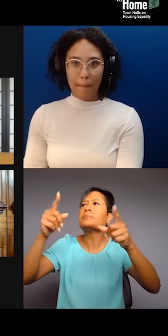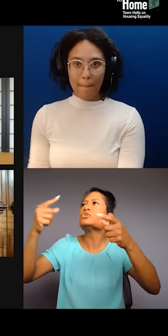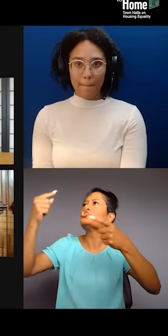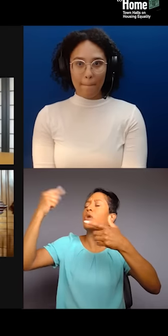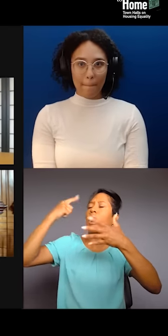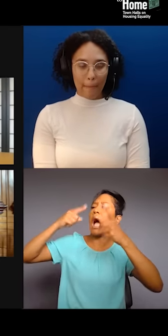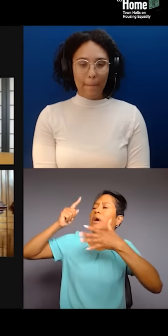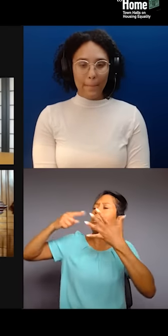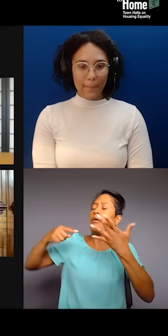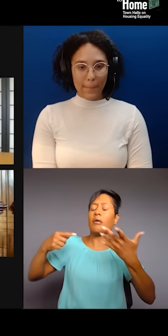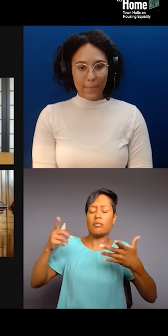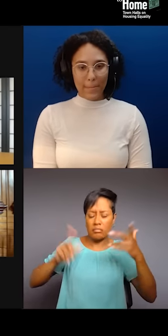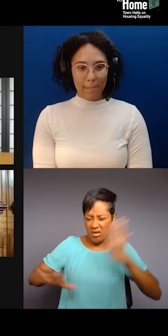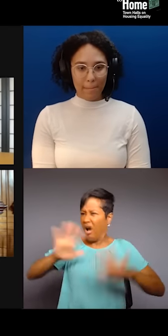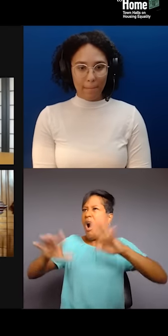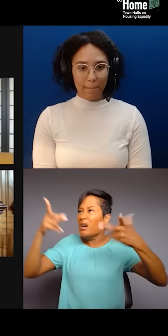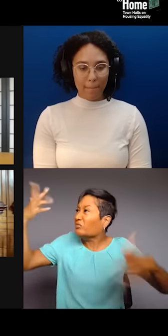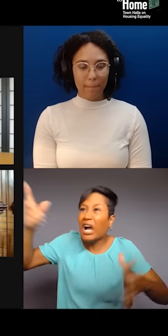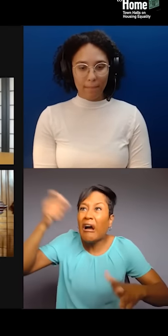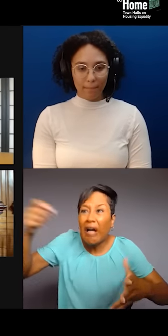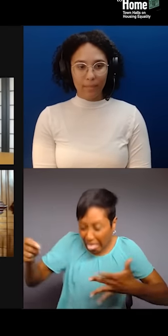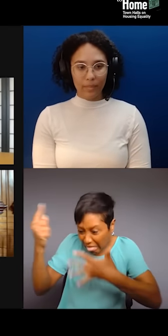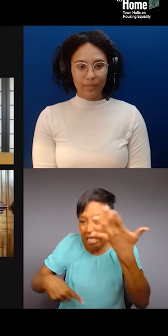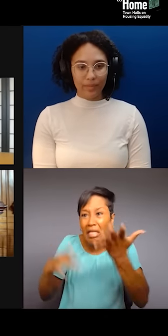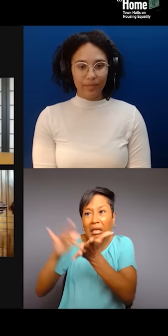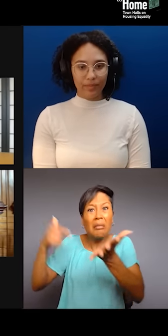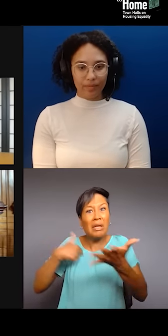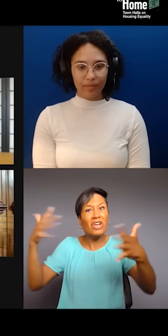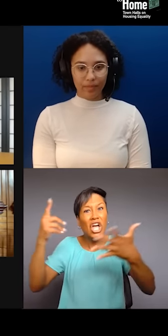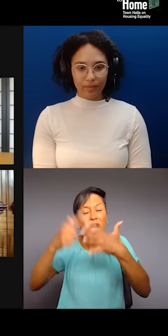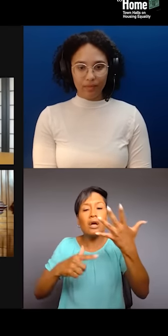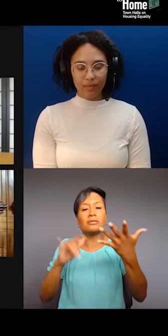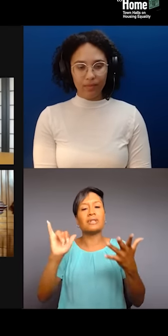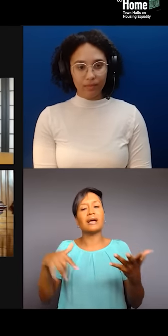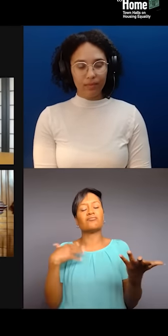So, these are some of the things in short that we are doing along with the things that we do in Anacostia.